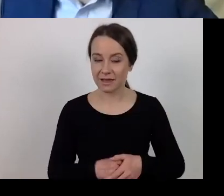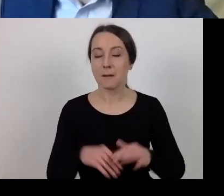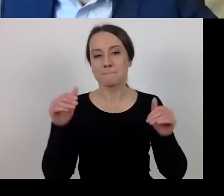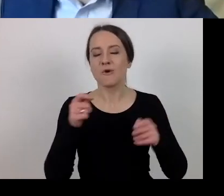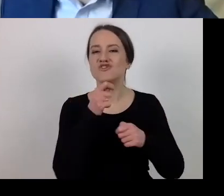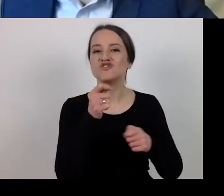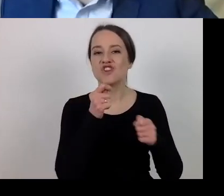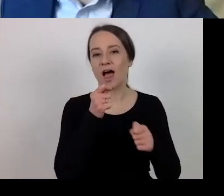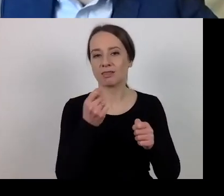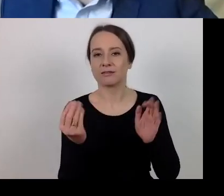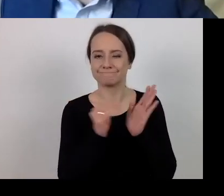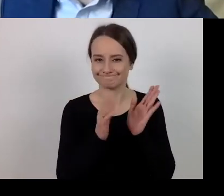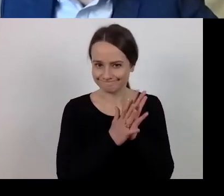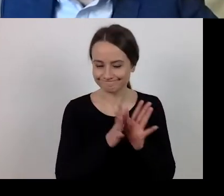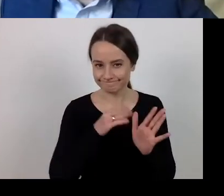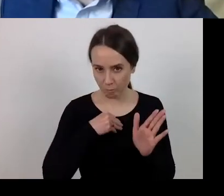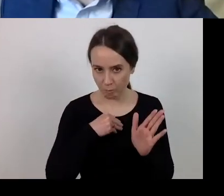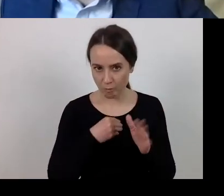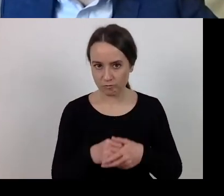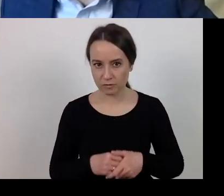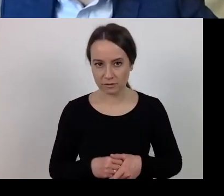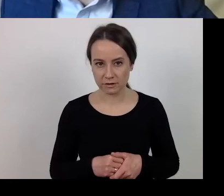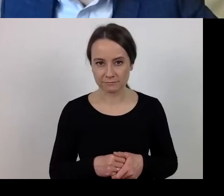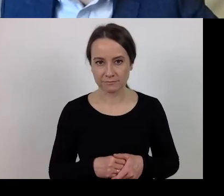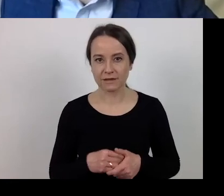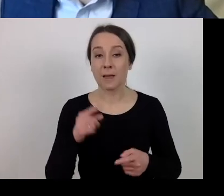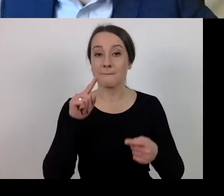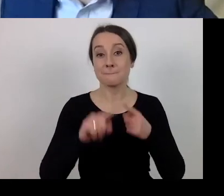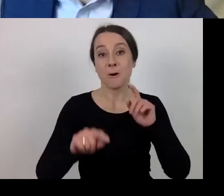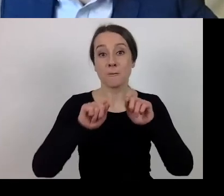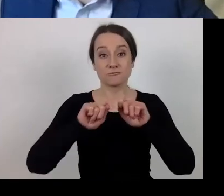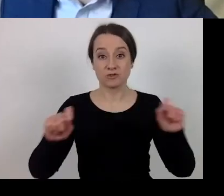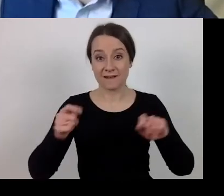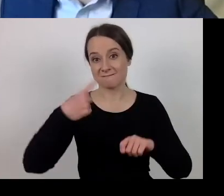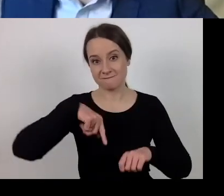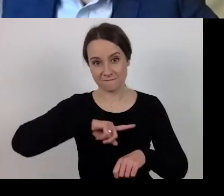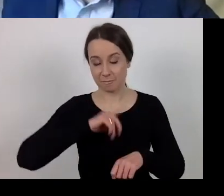After the break, we will be able to